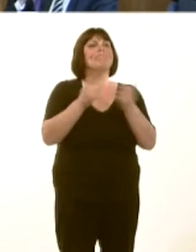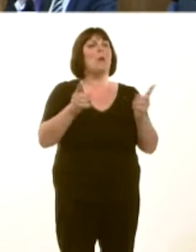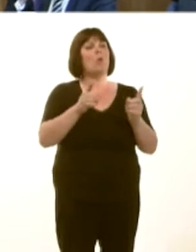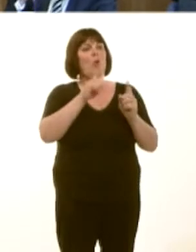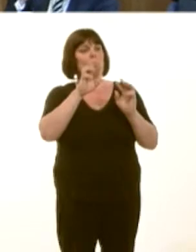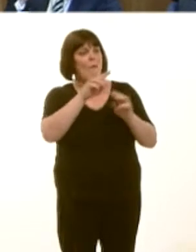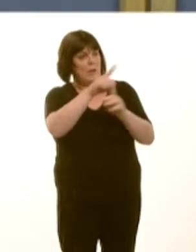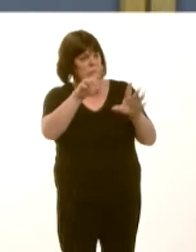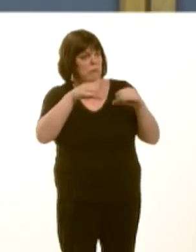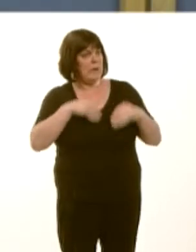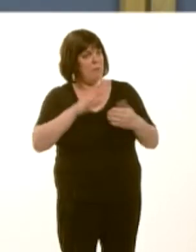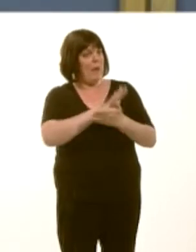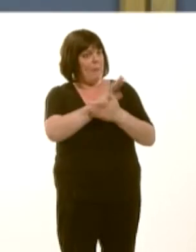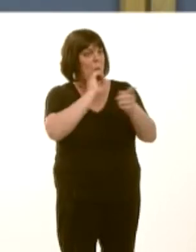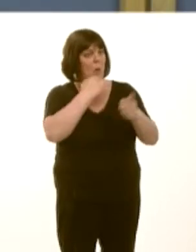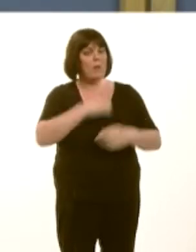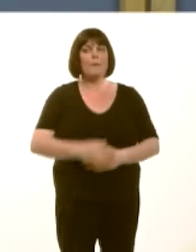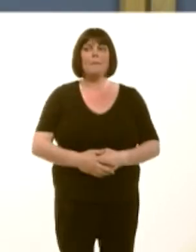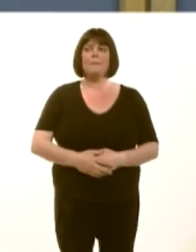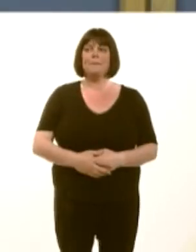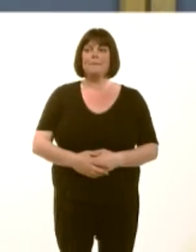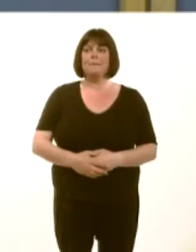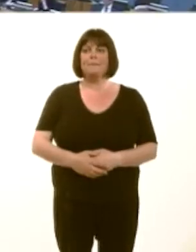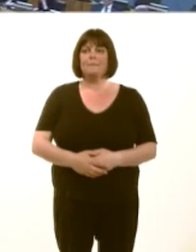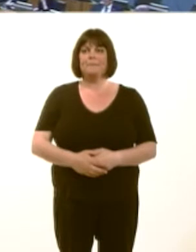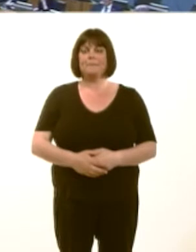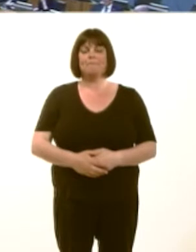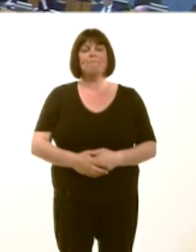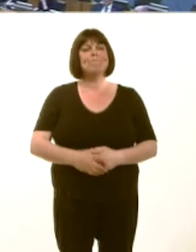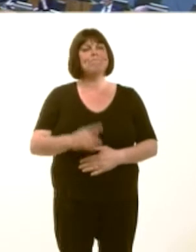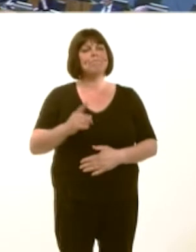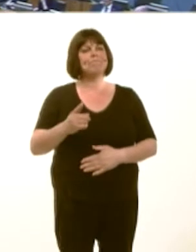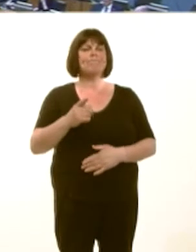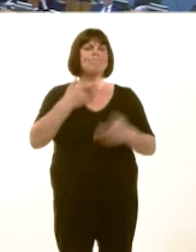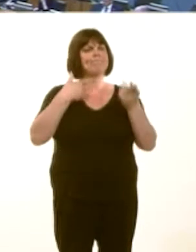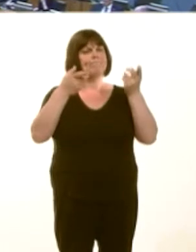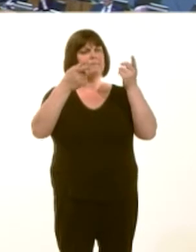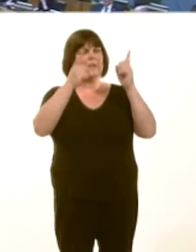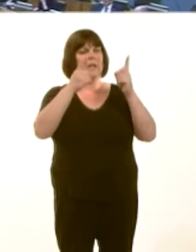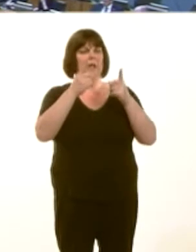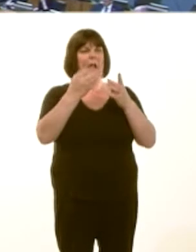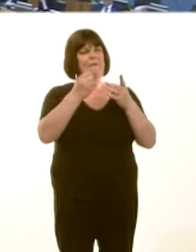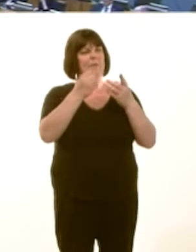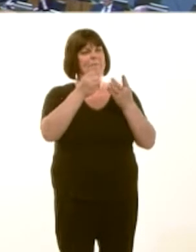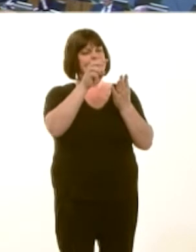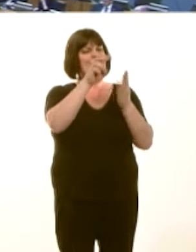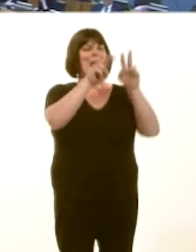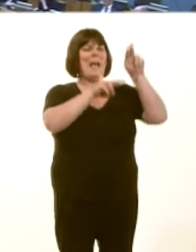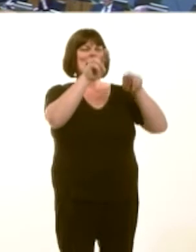afternoon, which I hope the Member will find is a satisfactory way forward. Mohammad Asghar: First Minister, the points system designed to help councils assess an